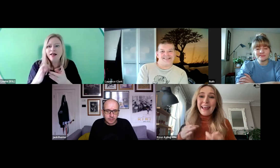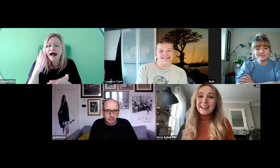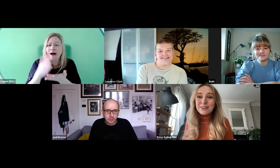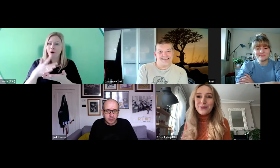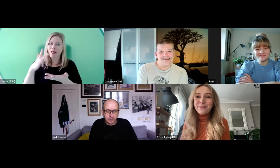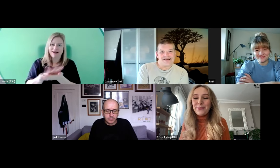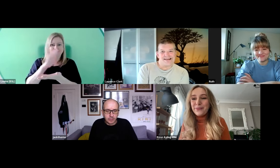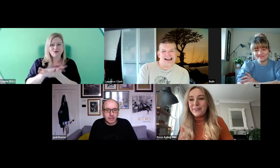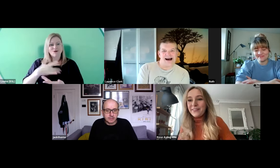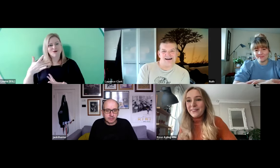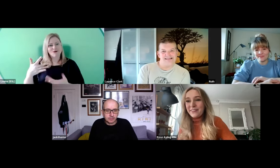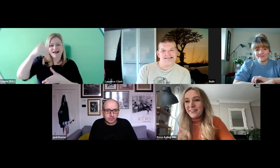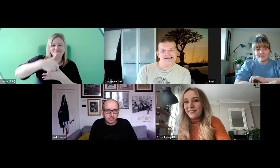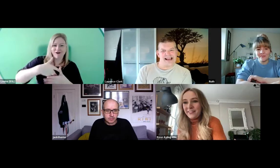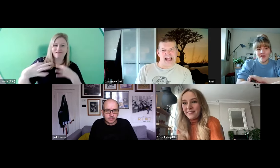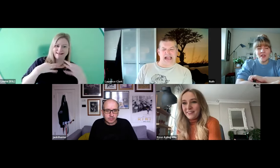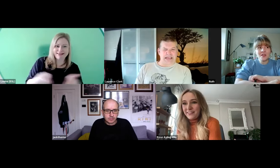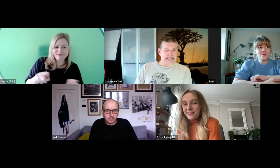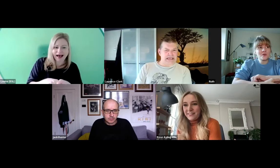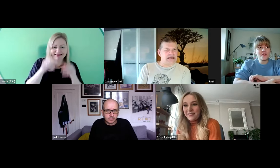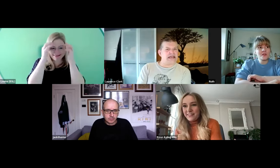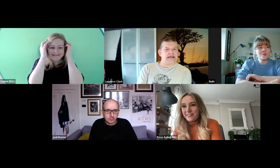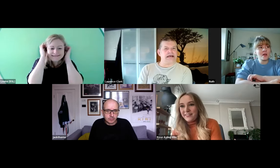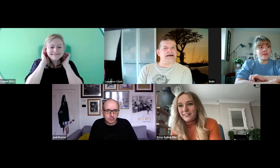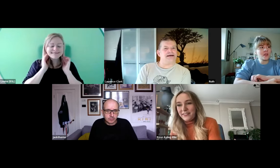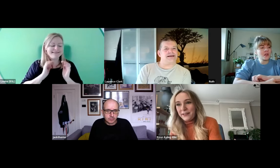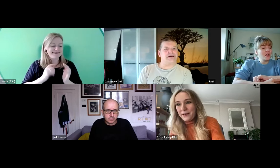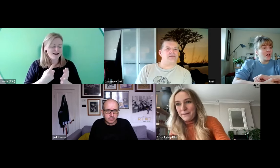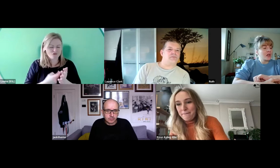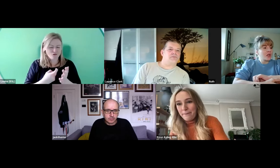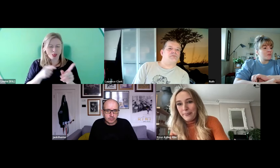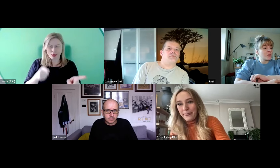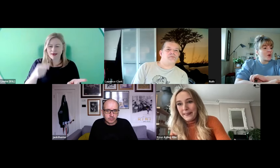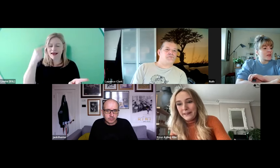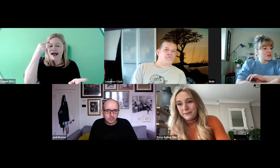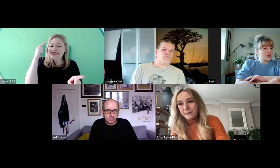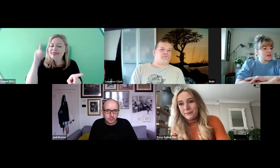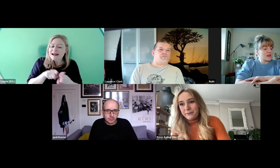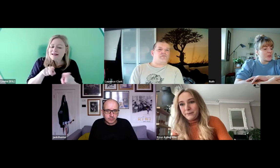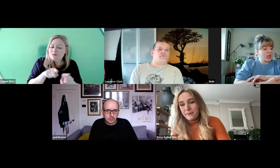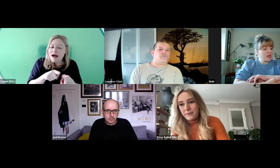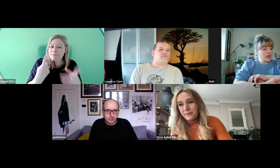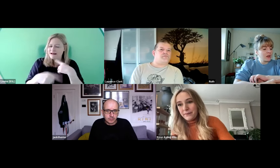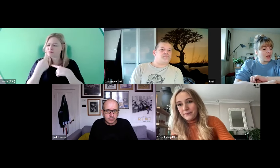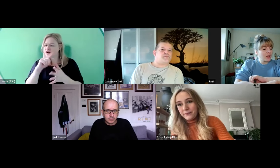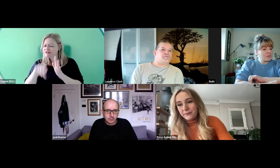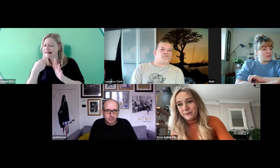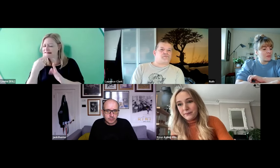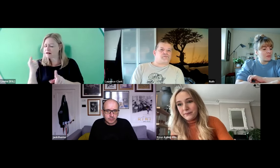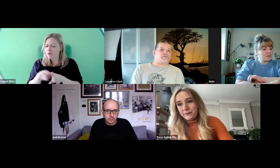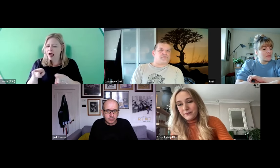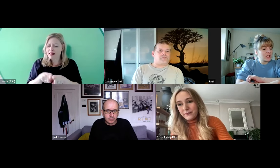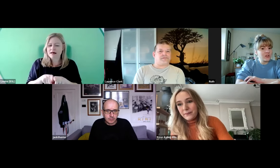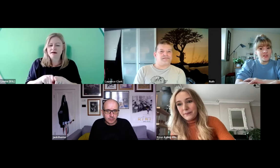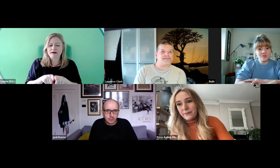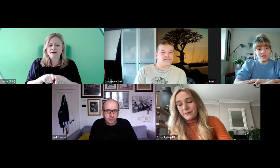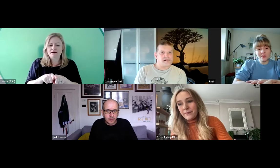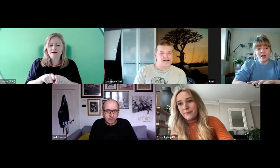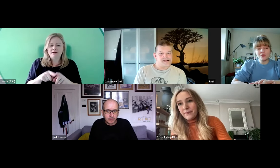play it. I think as well, going back to what Jack said at the beginning, TV is really powerful.